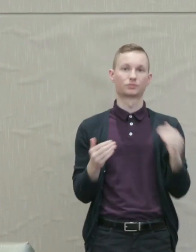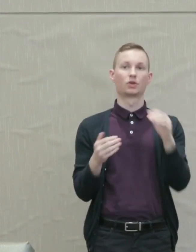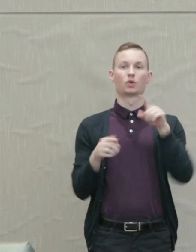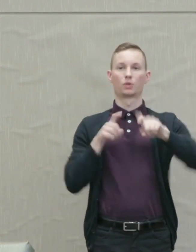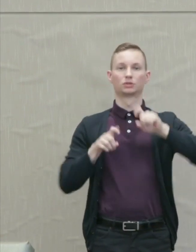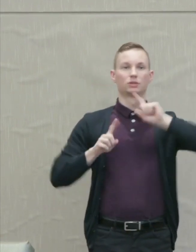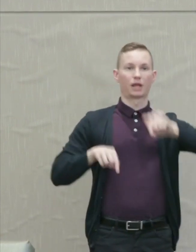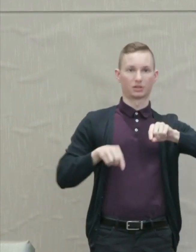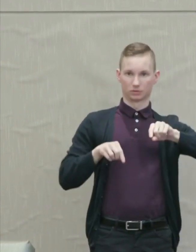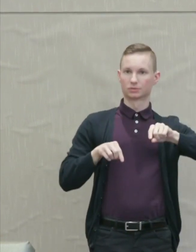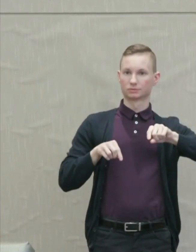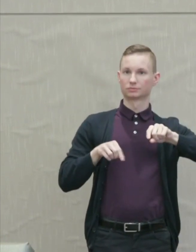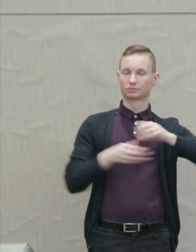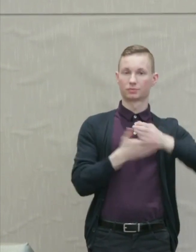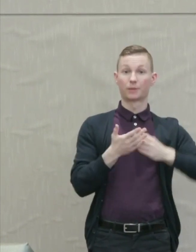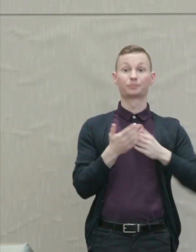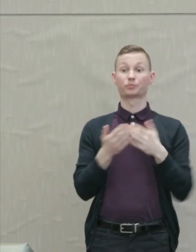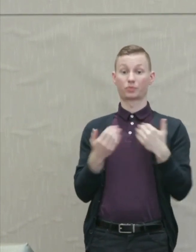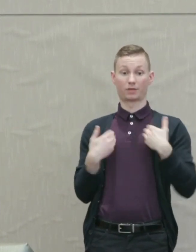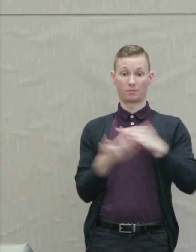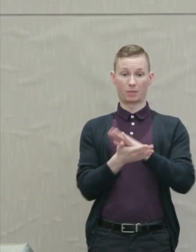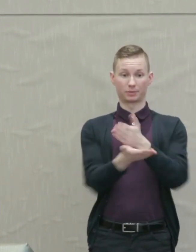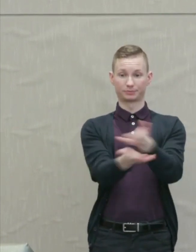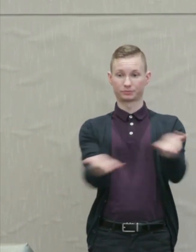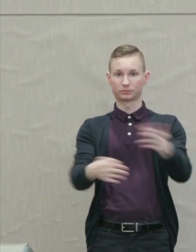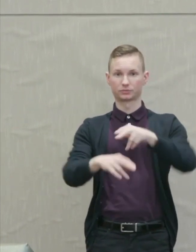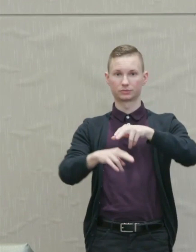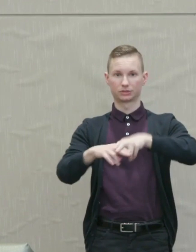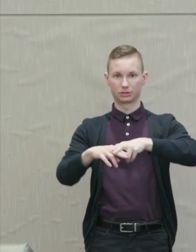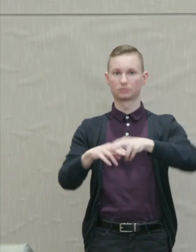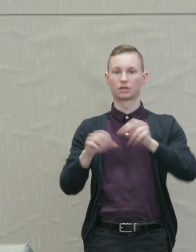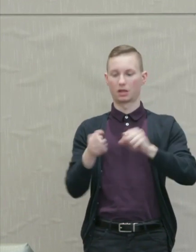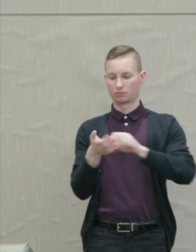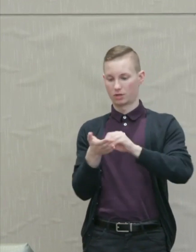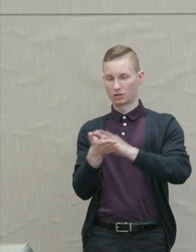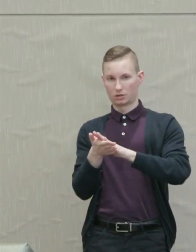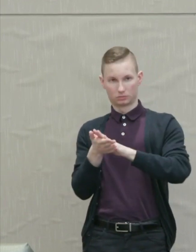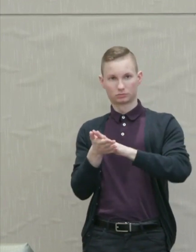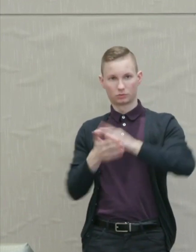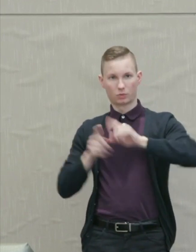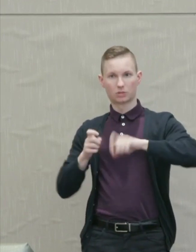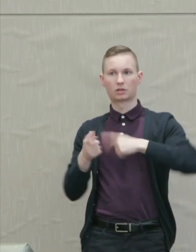Paper has been provided so you can write down your questions and they will be collected